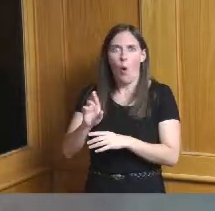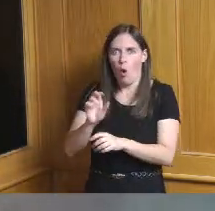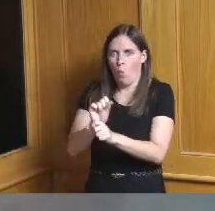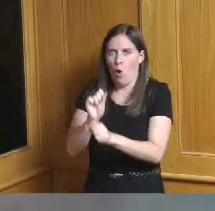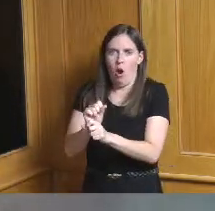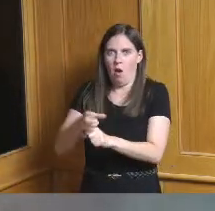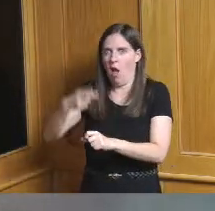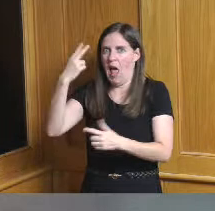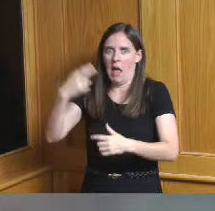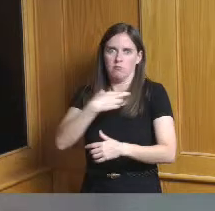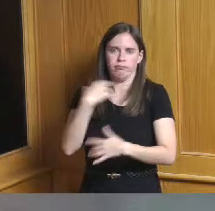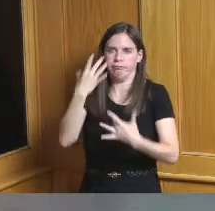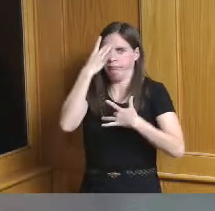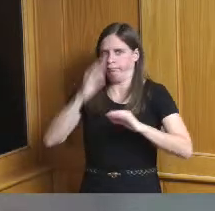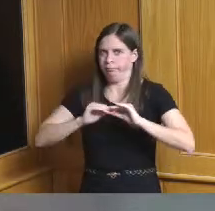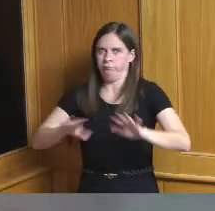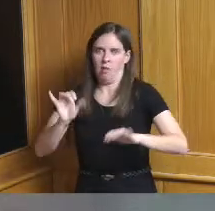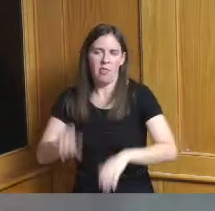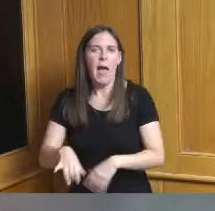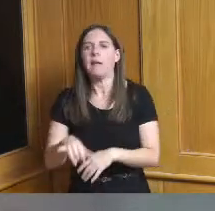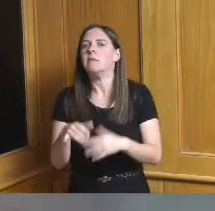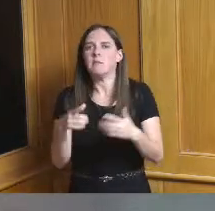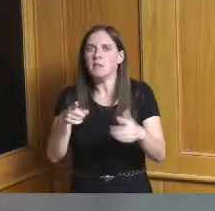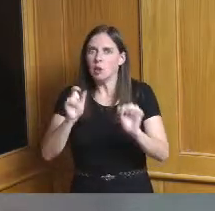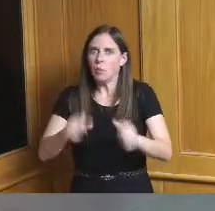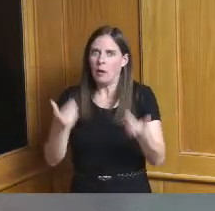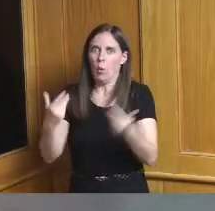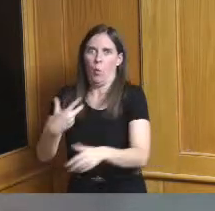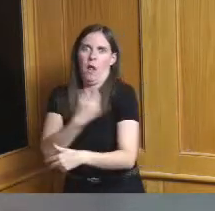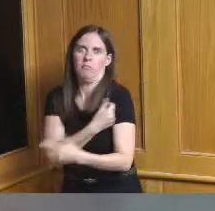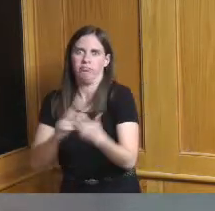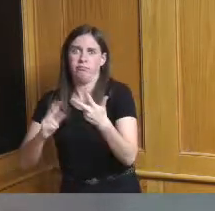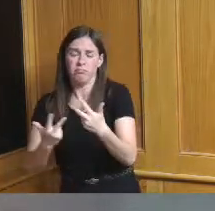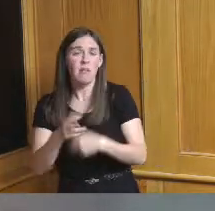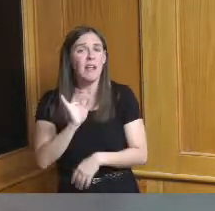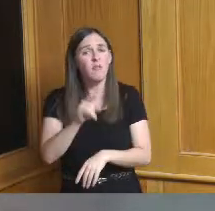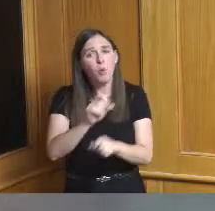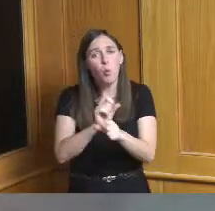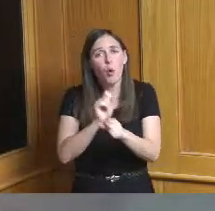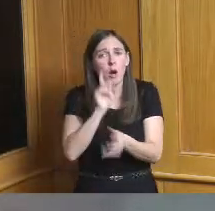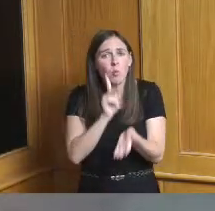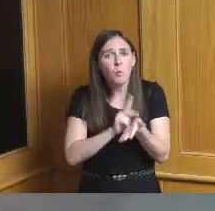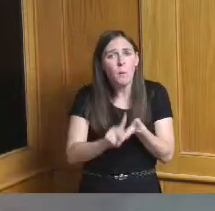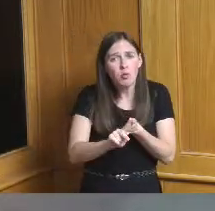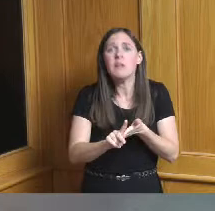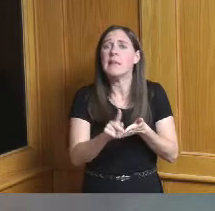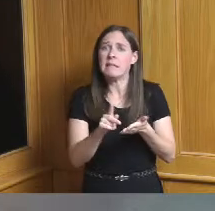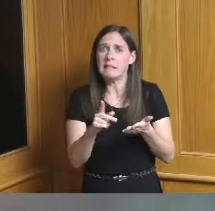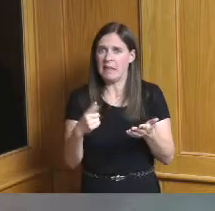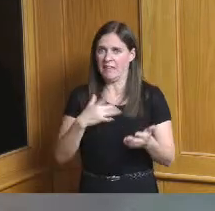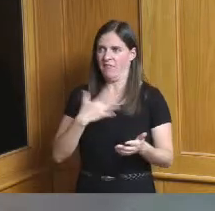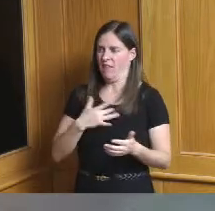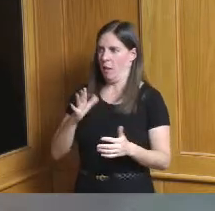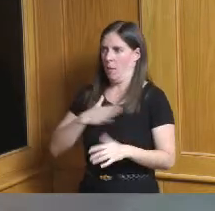meaning if you are working a job as a receptionist and you feel that's a high-risk setting our clinics will accept you for a booster shot